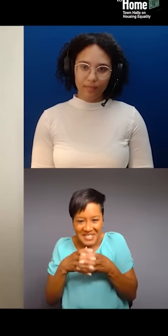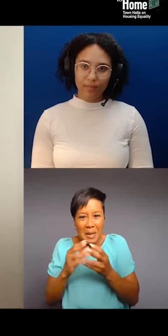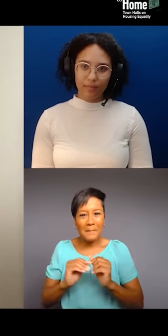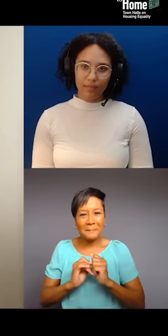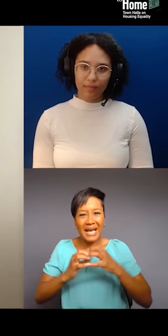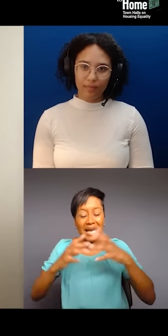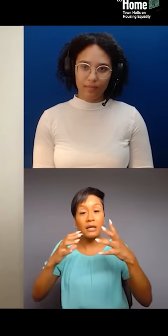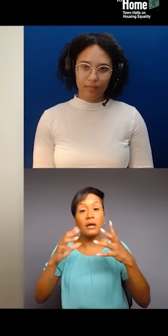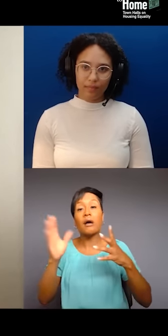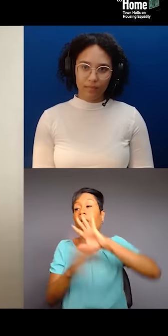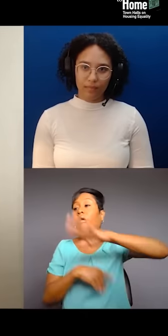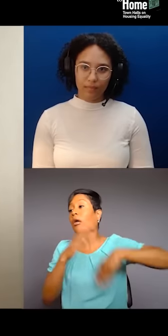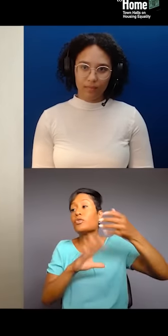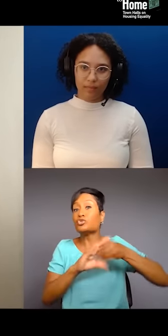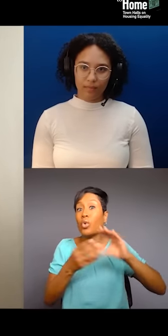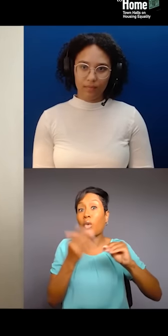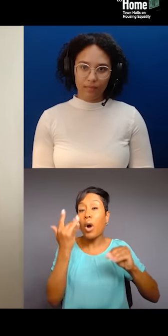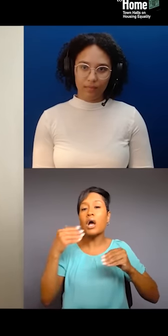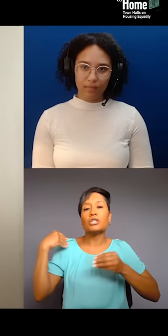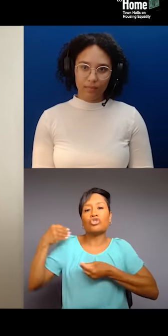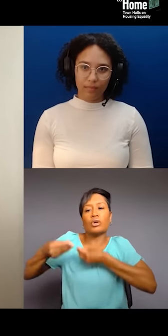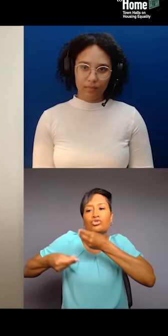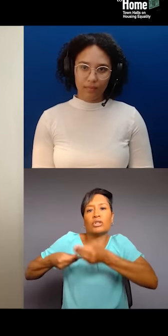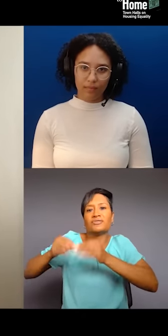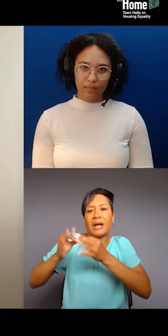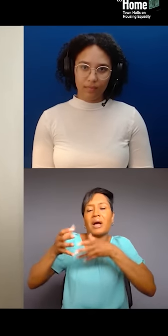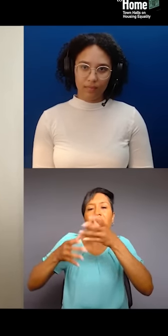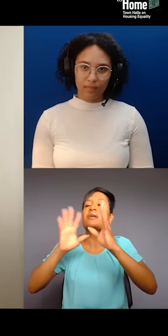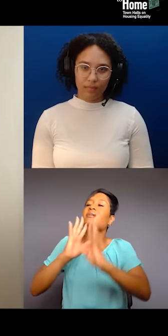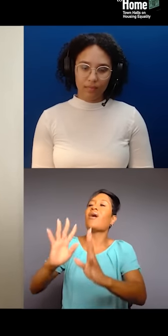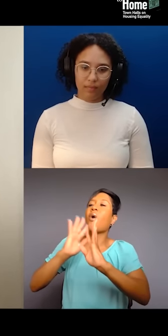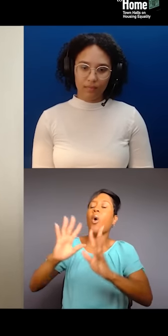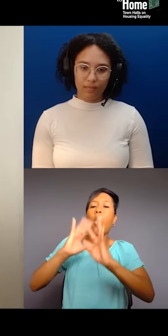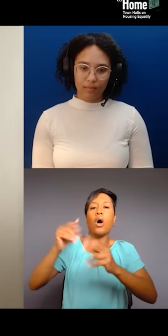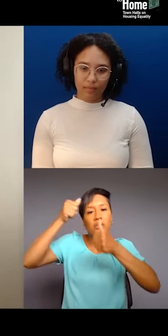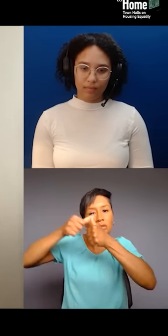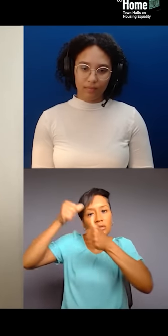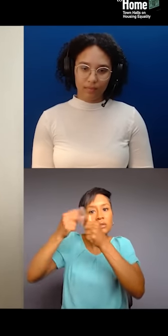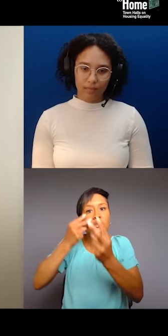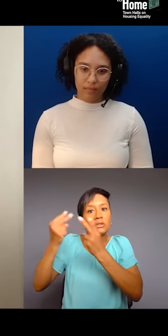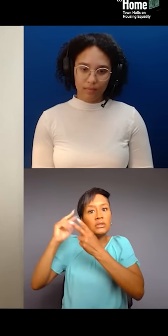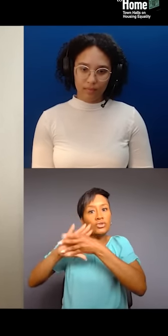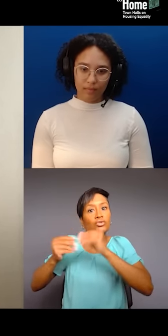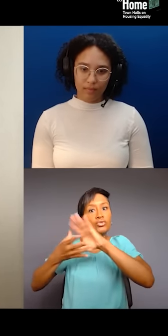because from generation to generation, we're kind of losing the oral traditions. So, just kind of even going back to these oral traditions